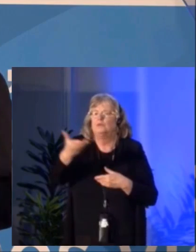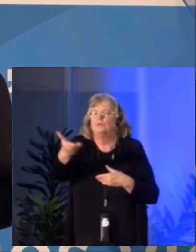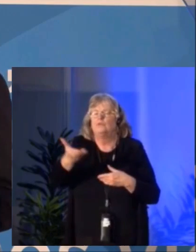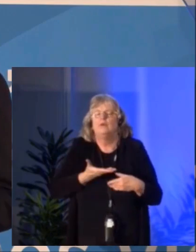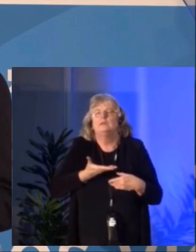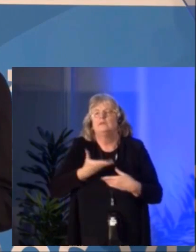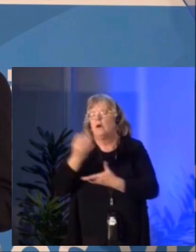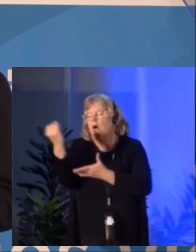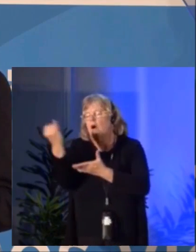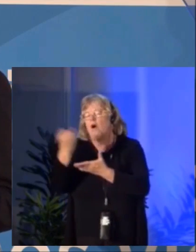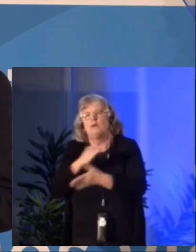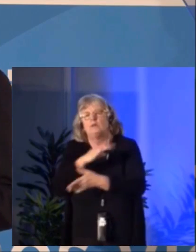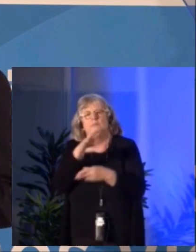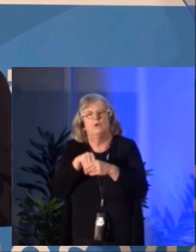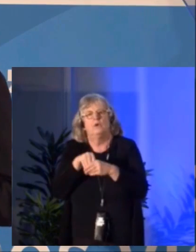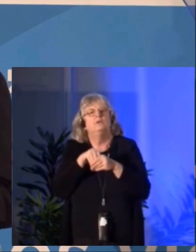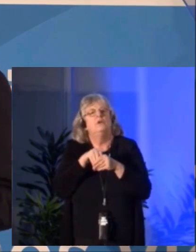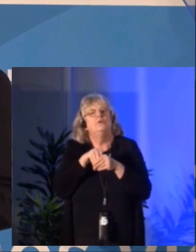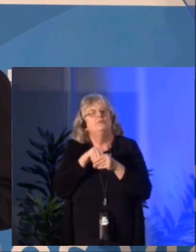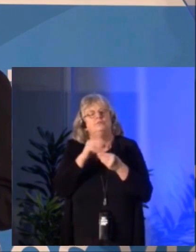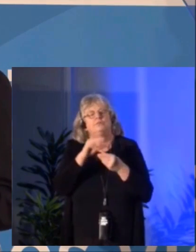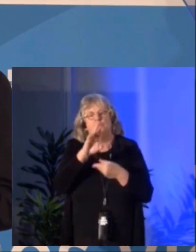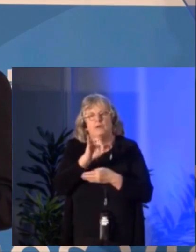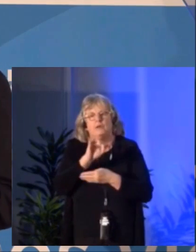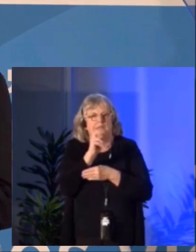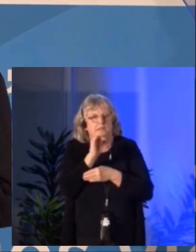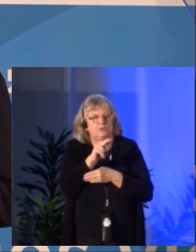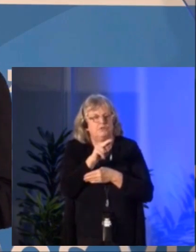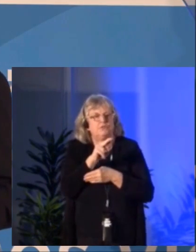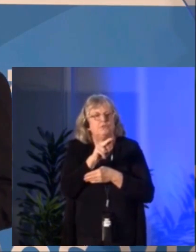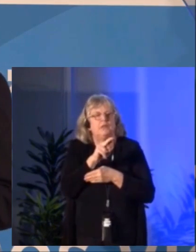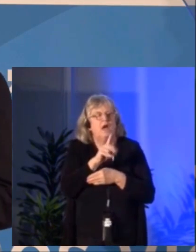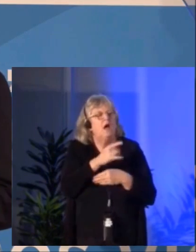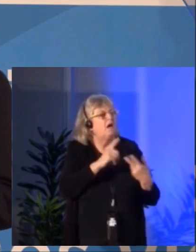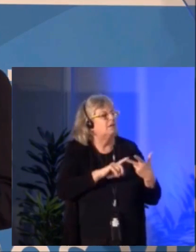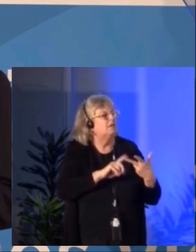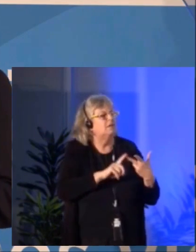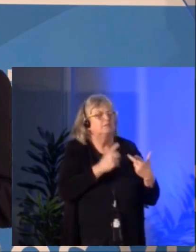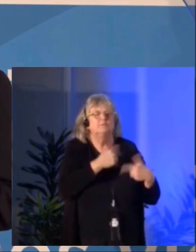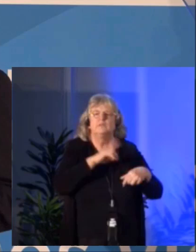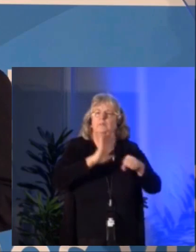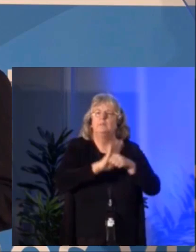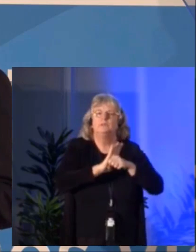of reconciliation. A commitment to diversity in all its forms and above all,